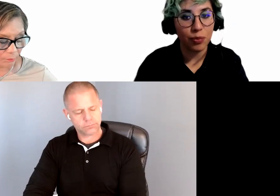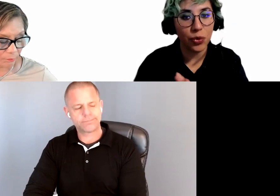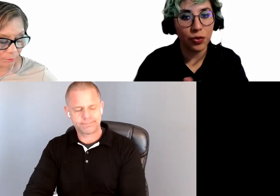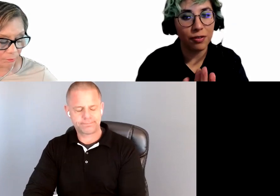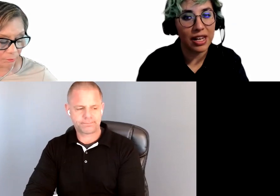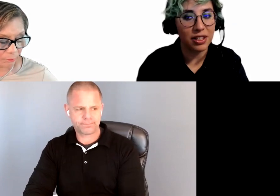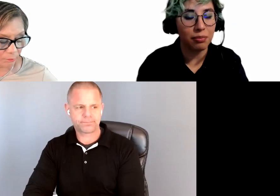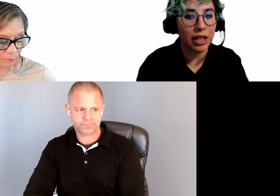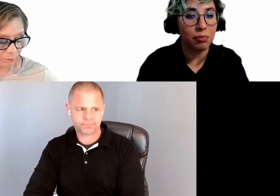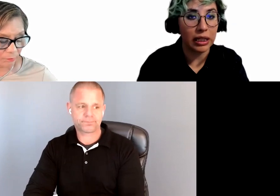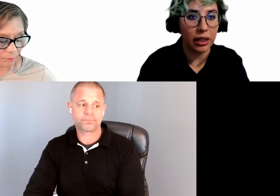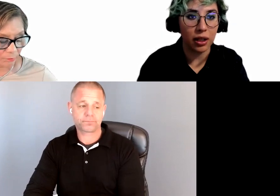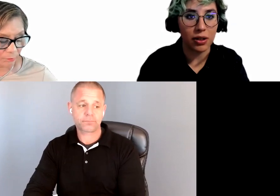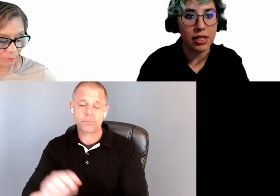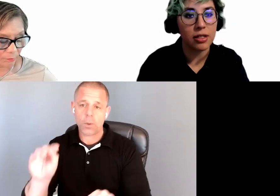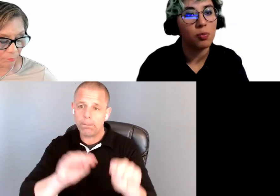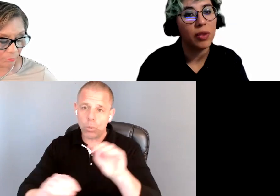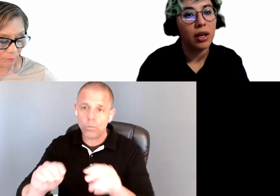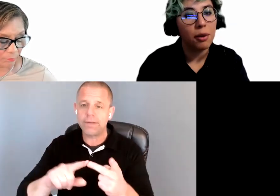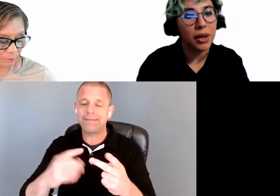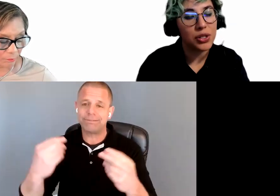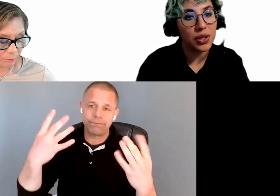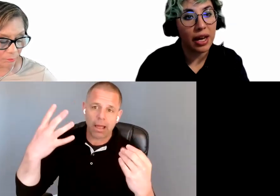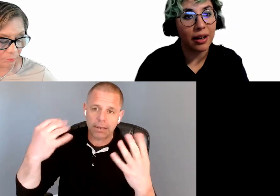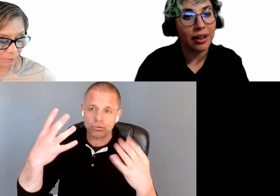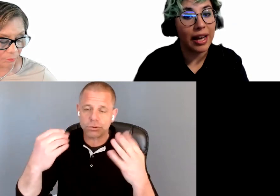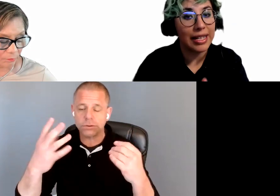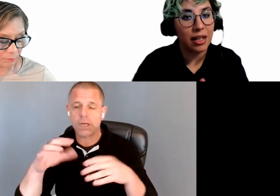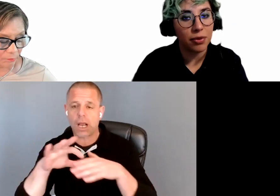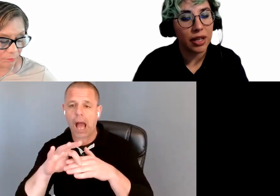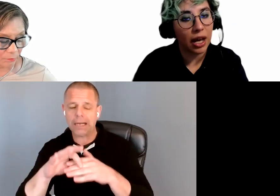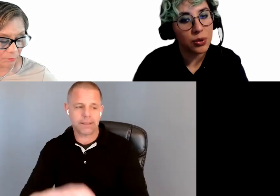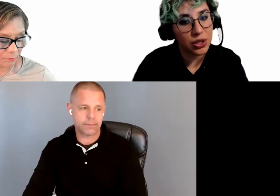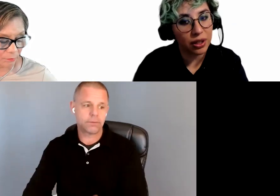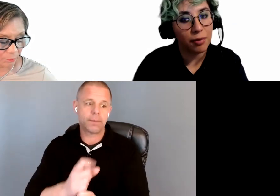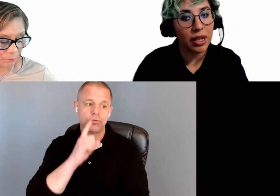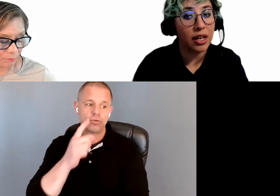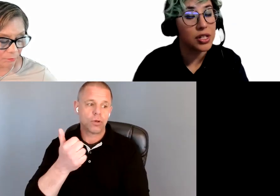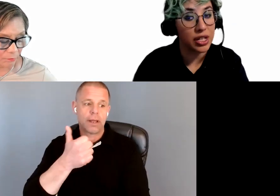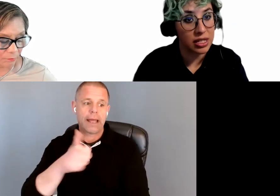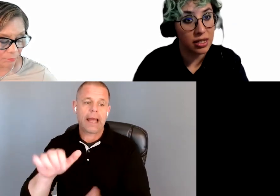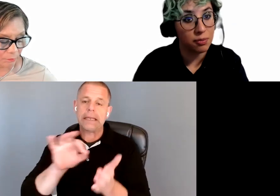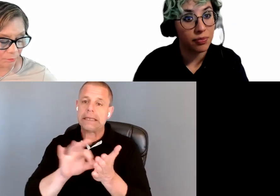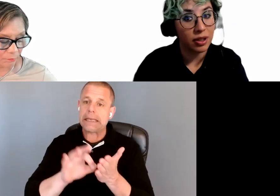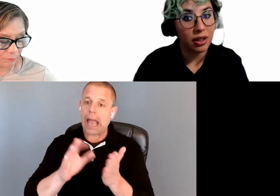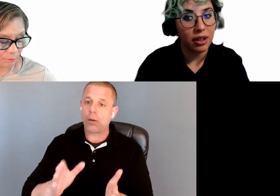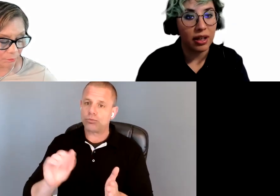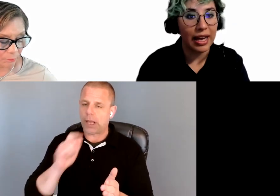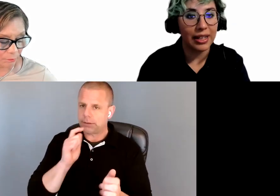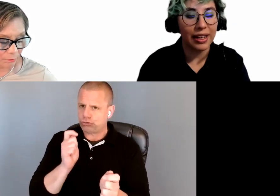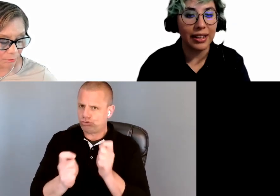Moving, flashing, and blinking content. Make sure that any type of counter can be adjusted and it